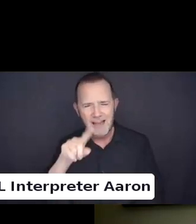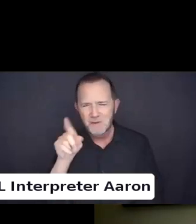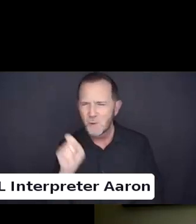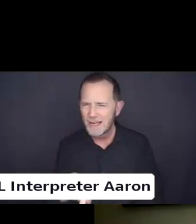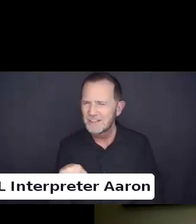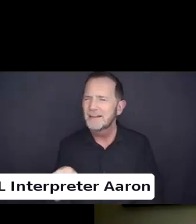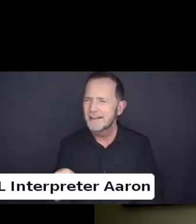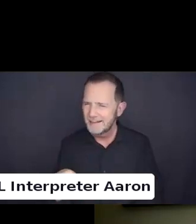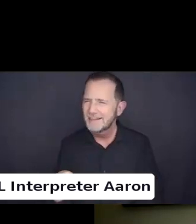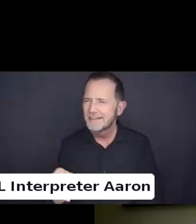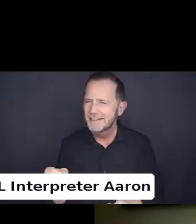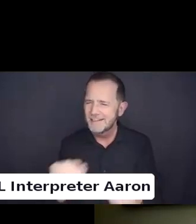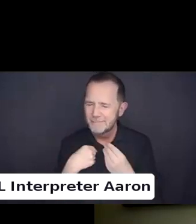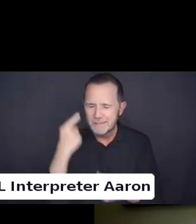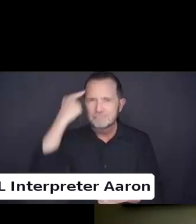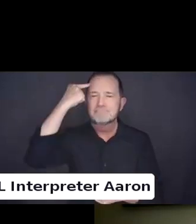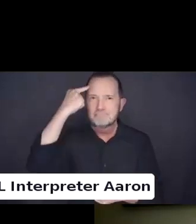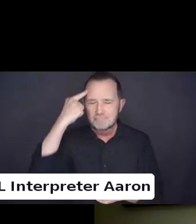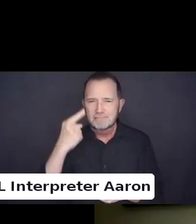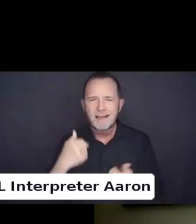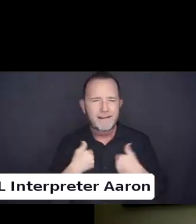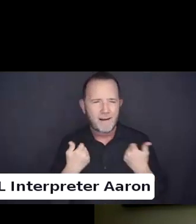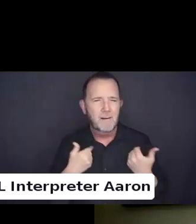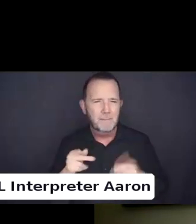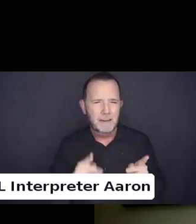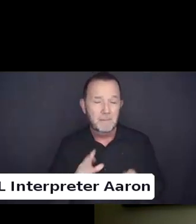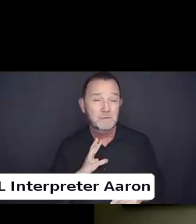I know who are trans and have disabilities.